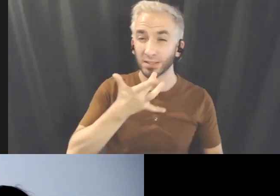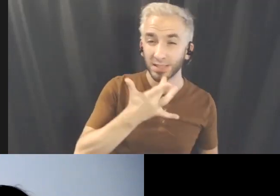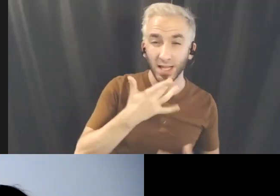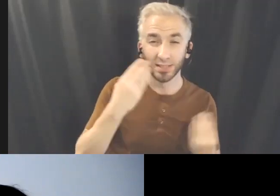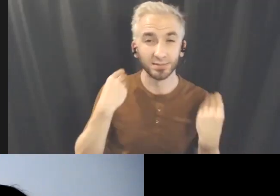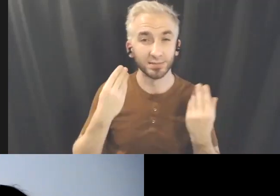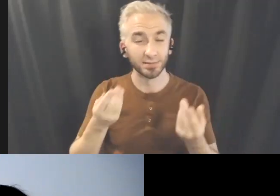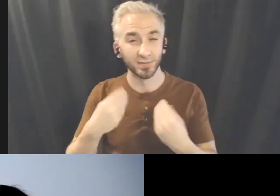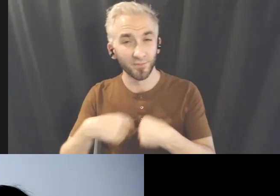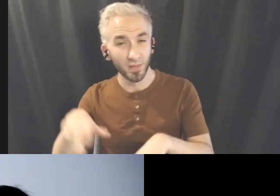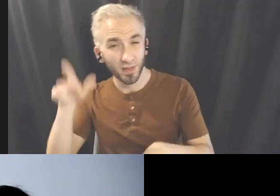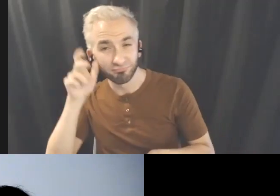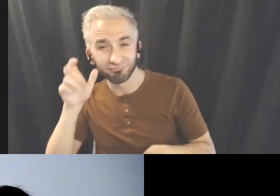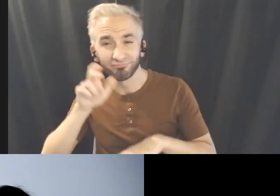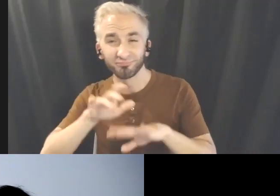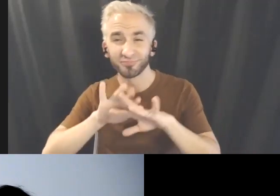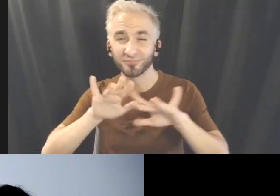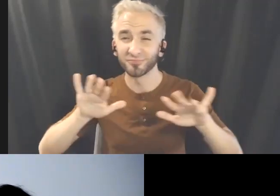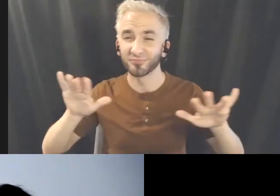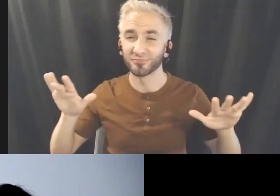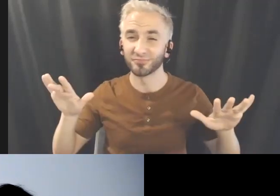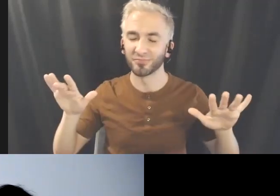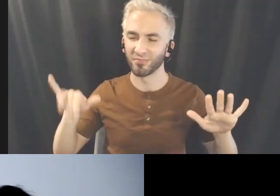we have as our sensors